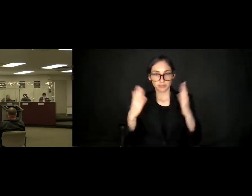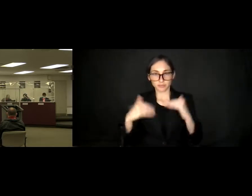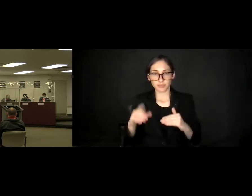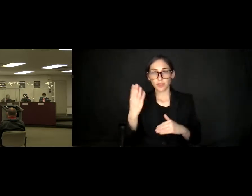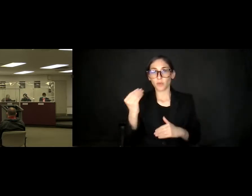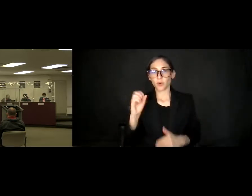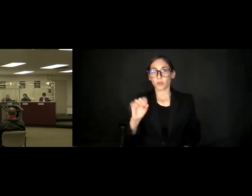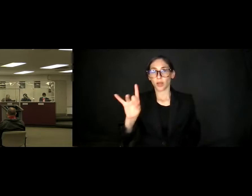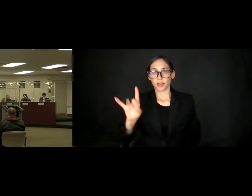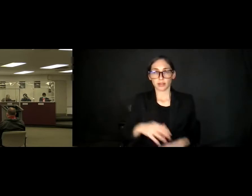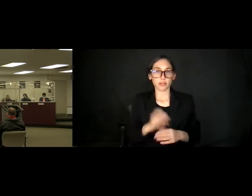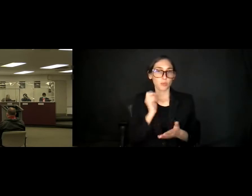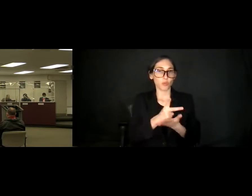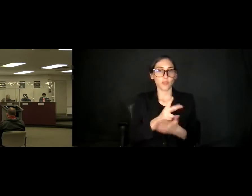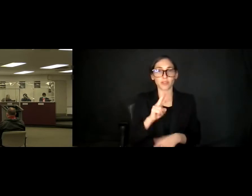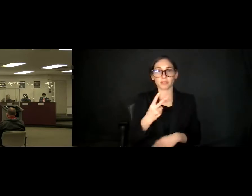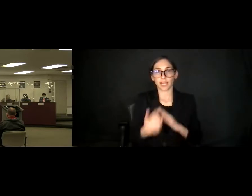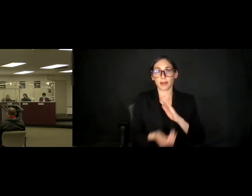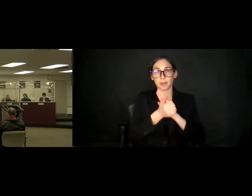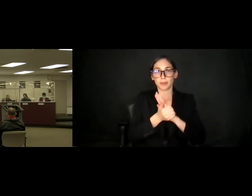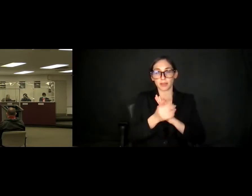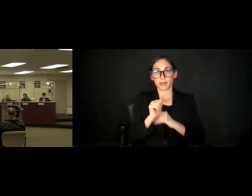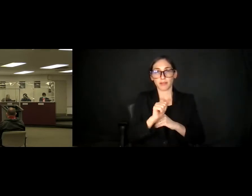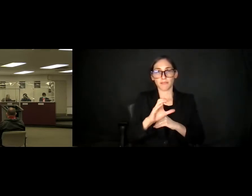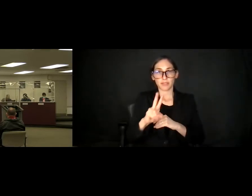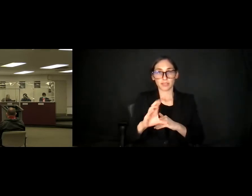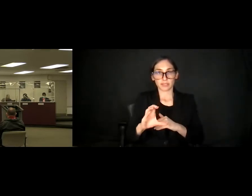2nd Amendment of County of Los Angeles and Antelope Valley College Internship Agreement.